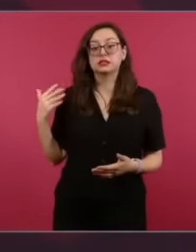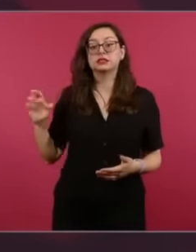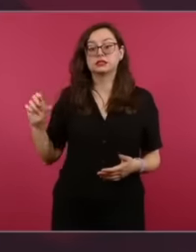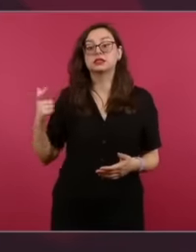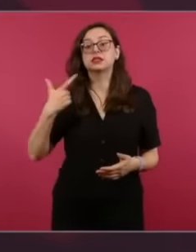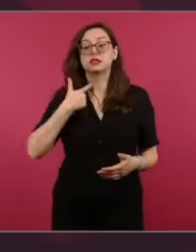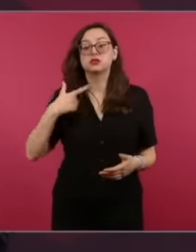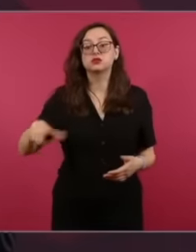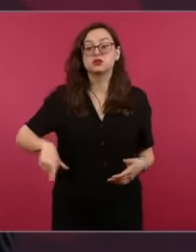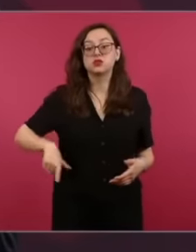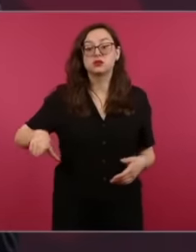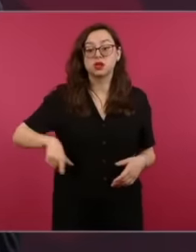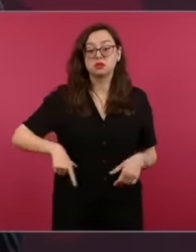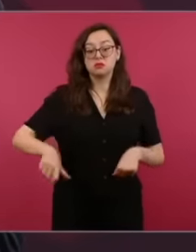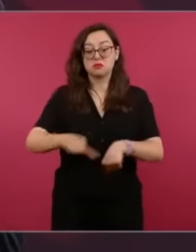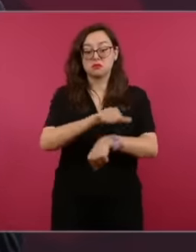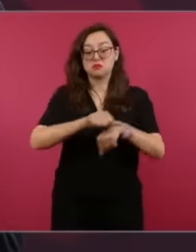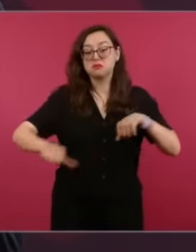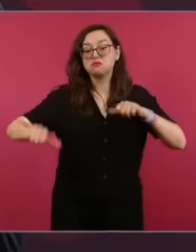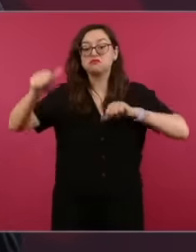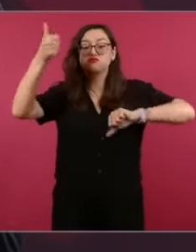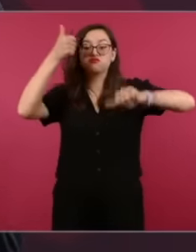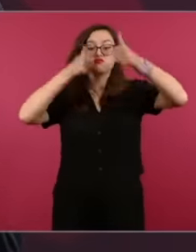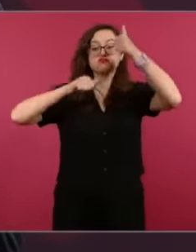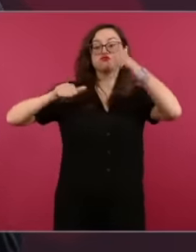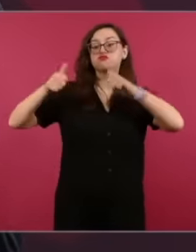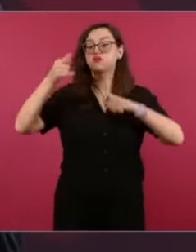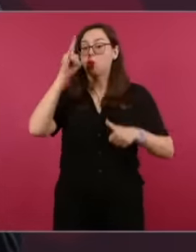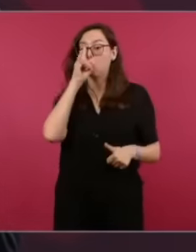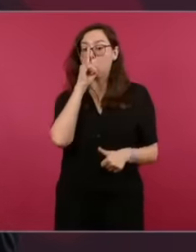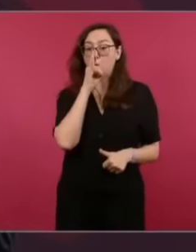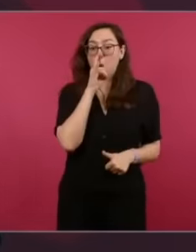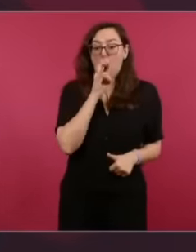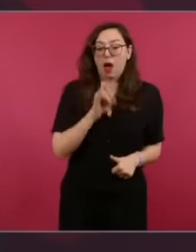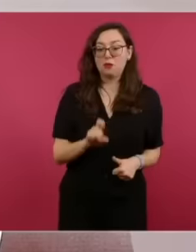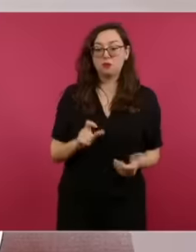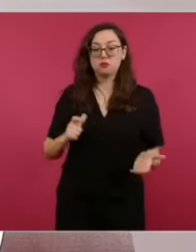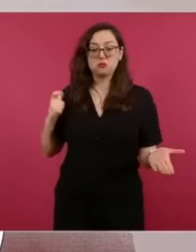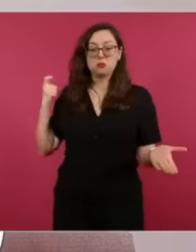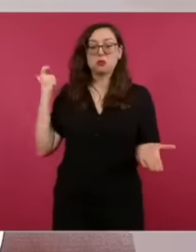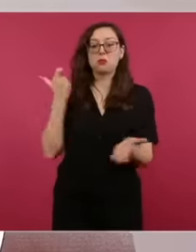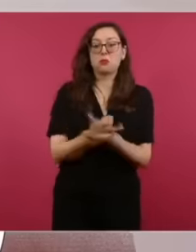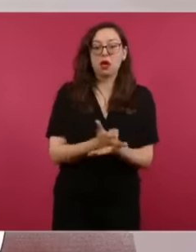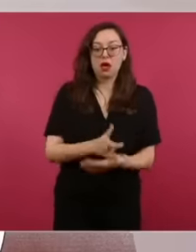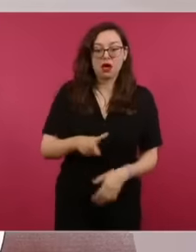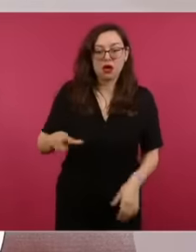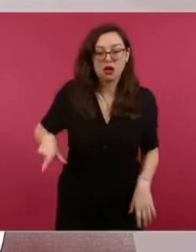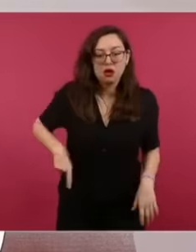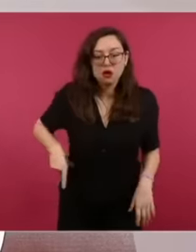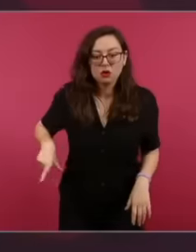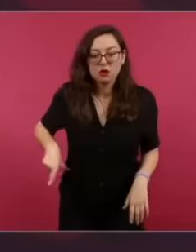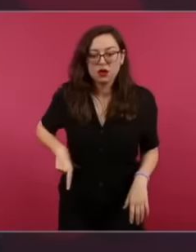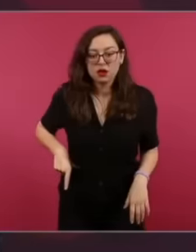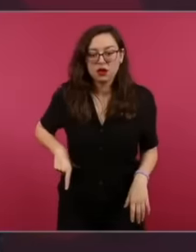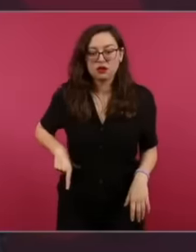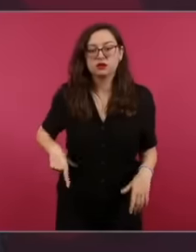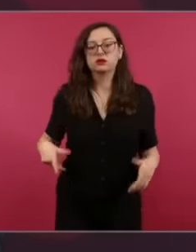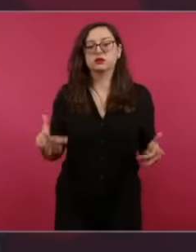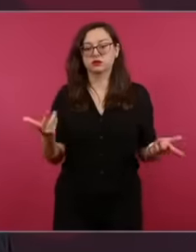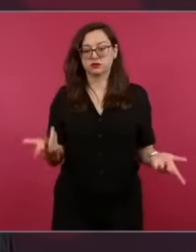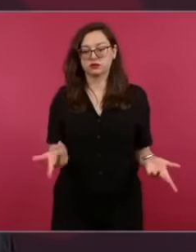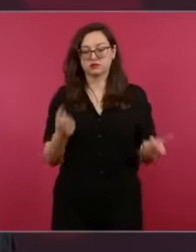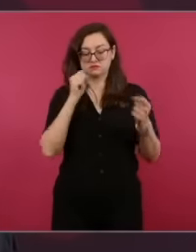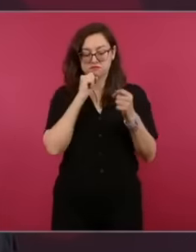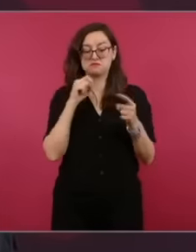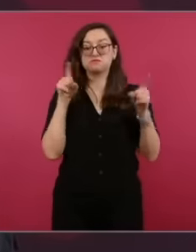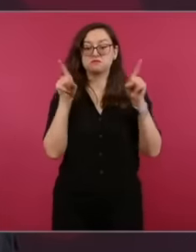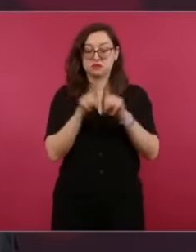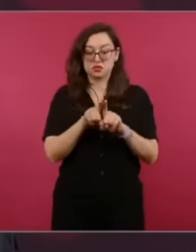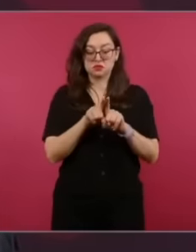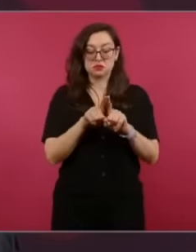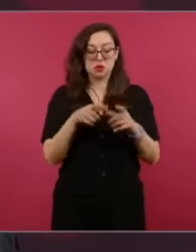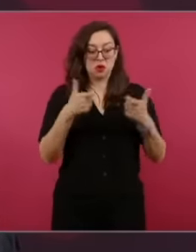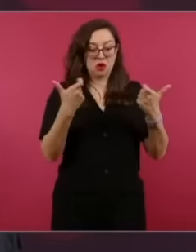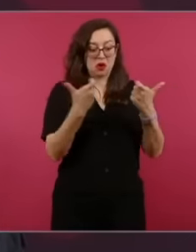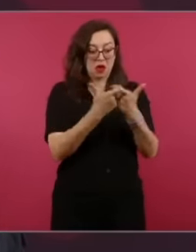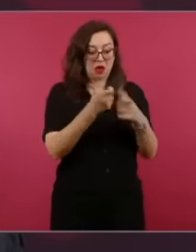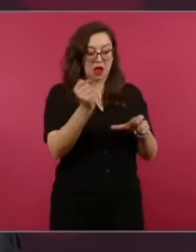herar's ribs, they had a savings account as well as that of the ministers of the court who have a